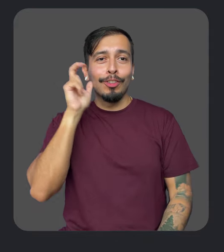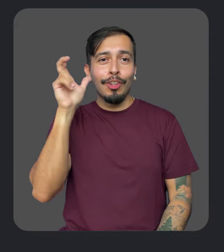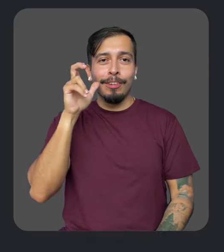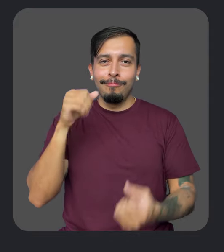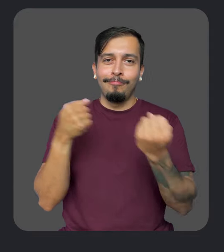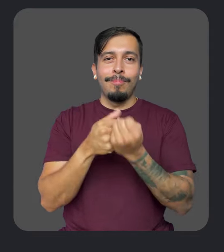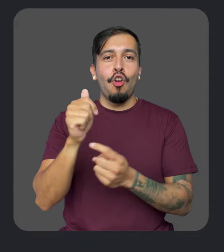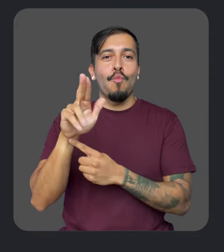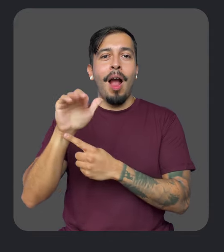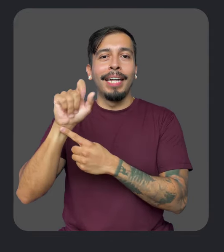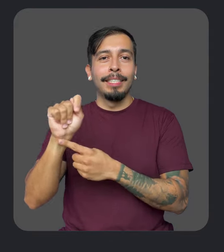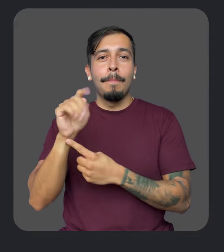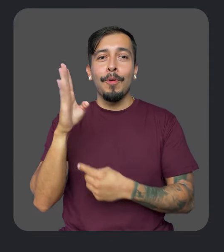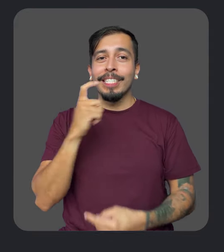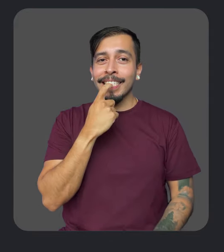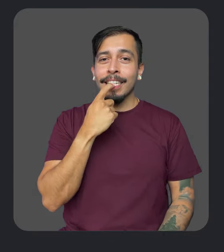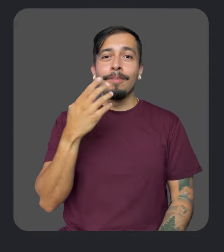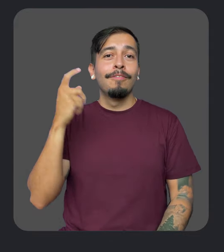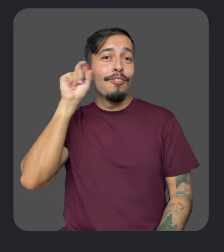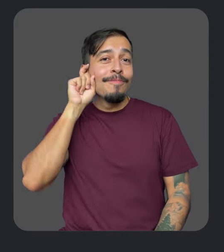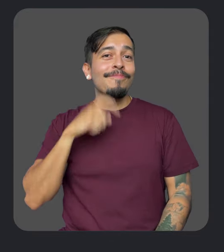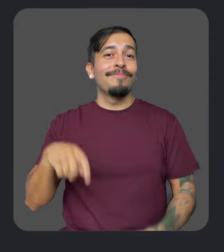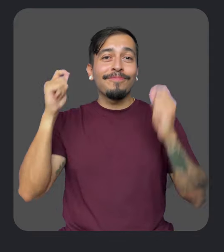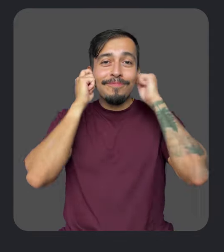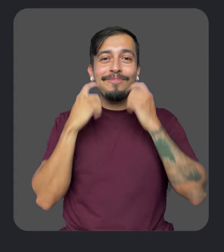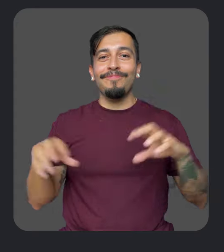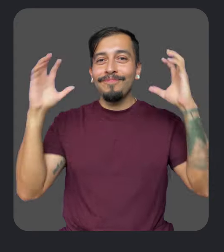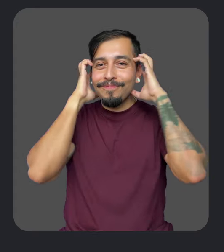directly to Auracast-enabled Bluetooth hearing aids, earbuds and headphones.